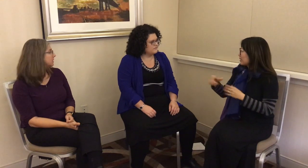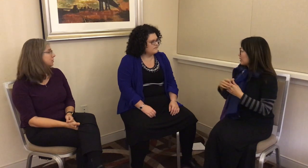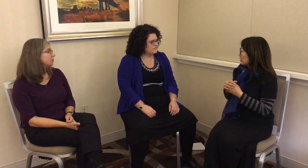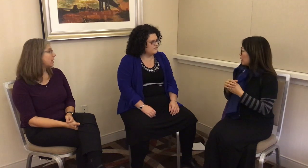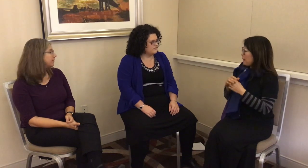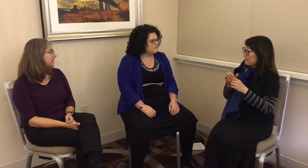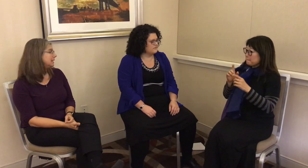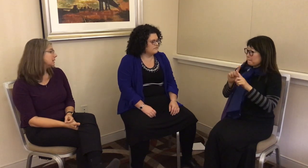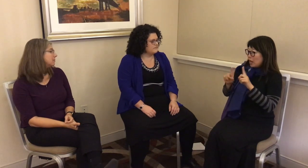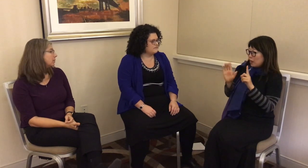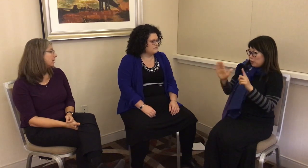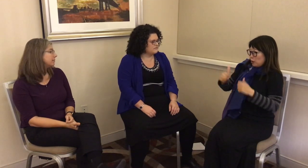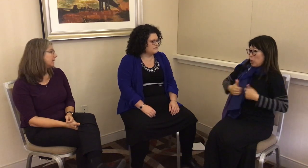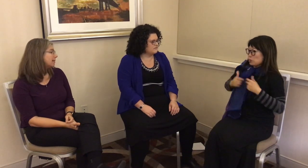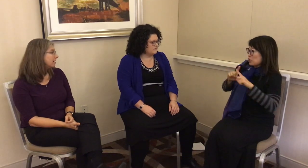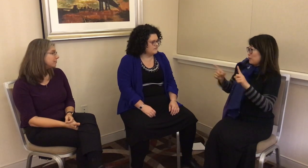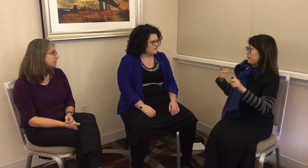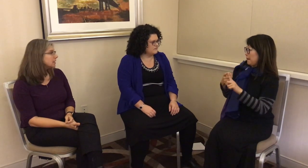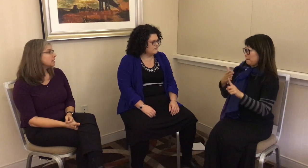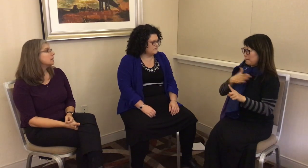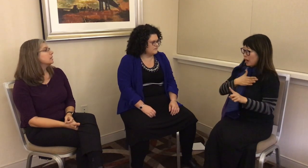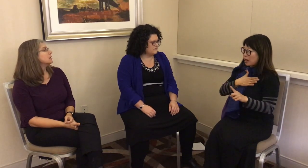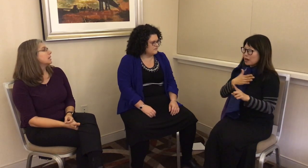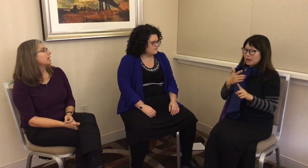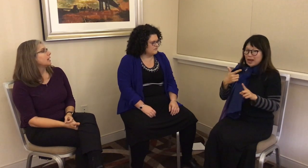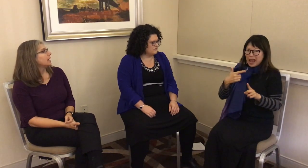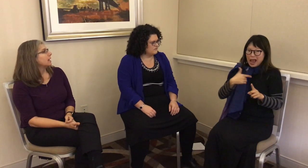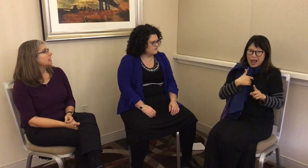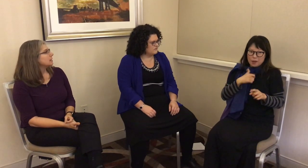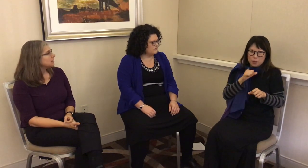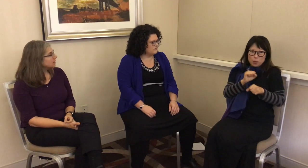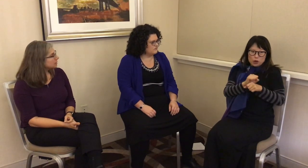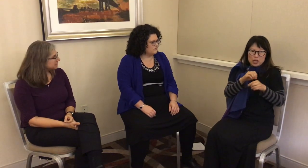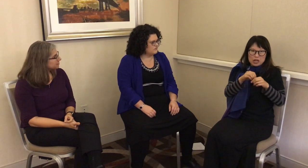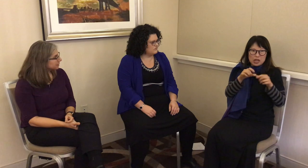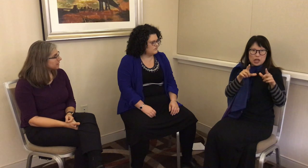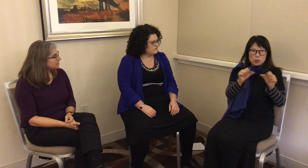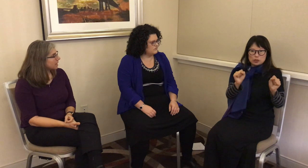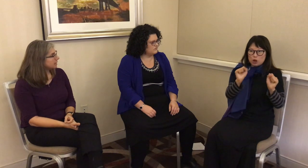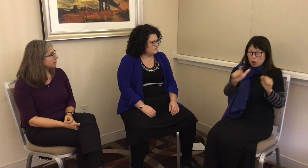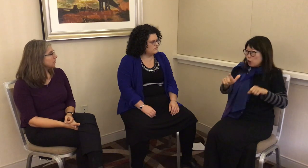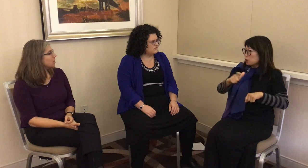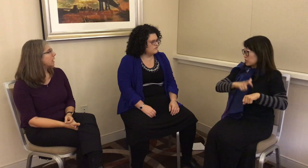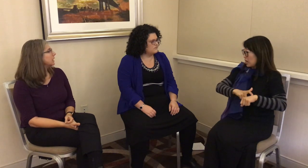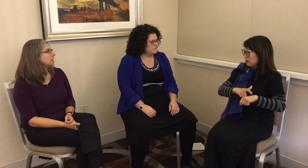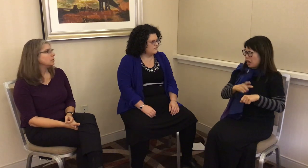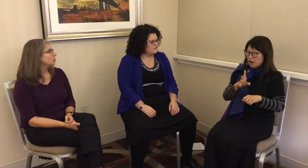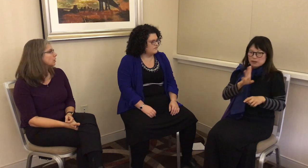to get what they needed for everyday life. It’s a little bit different than mine. I